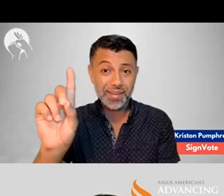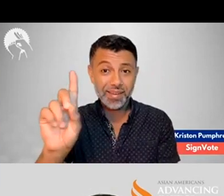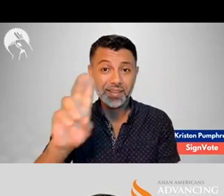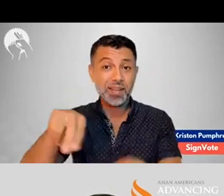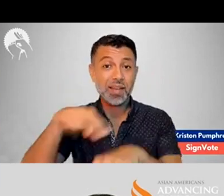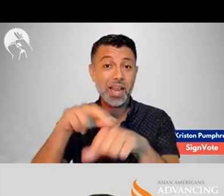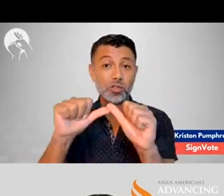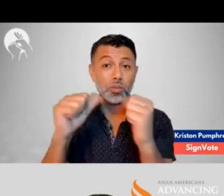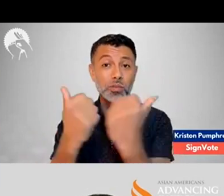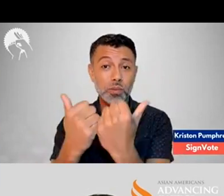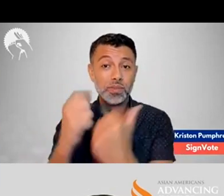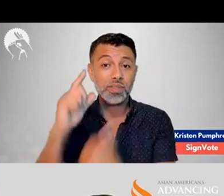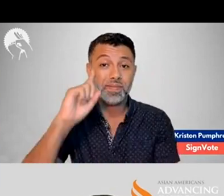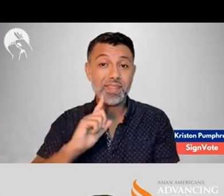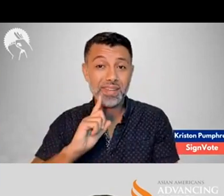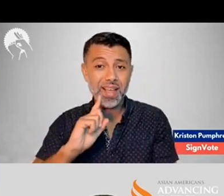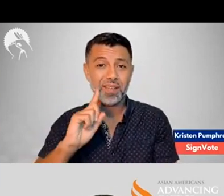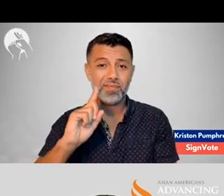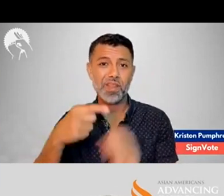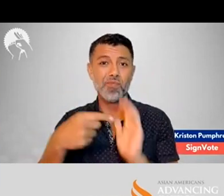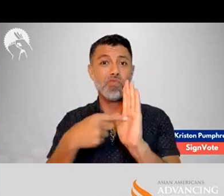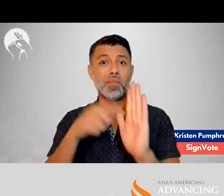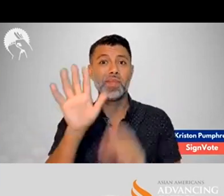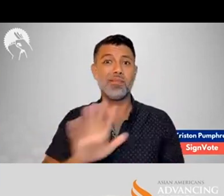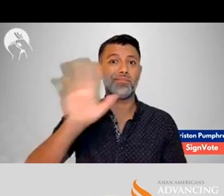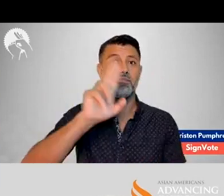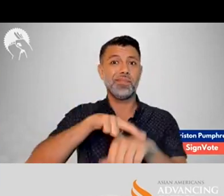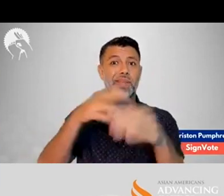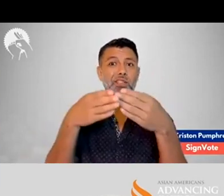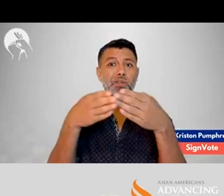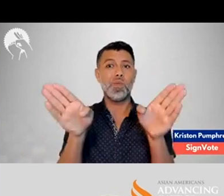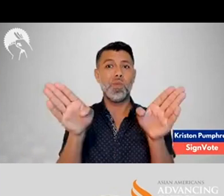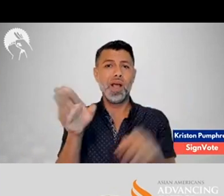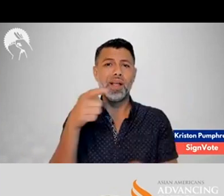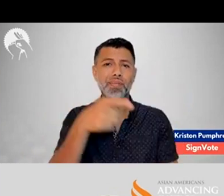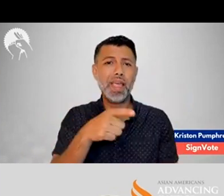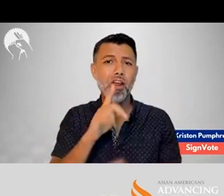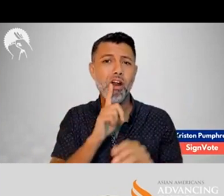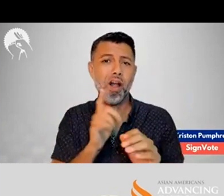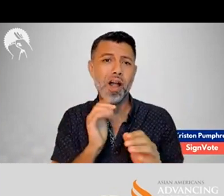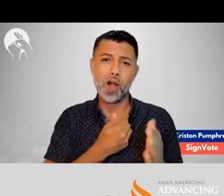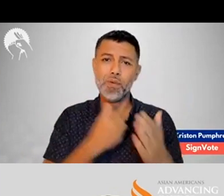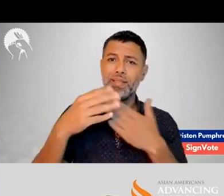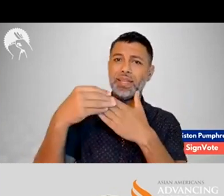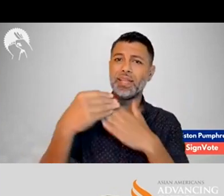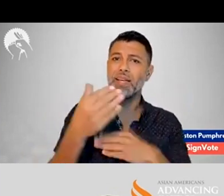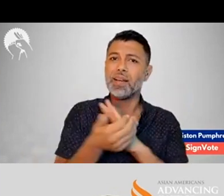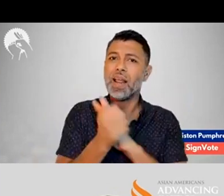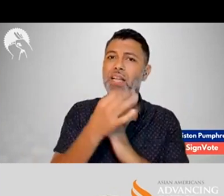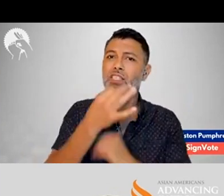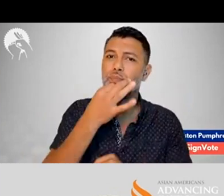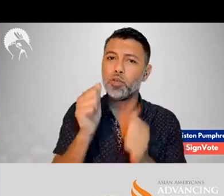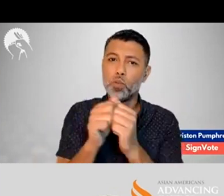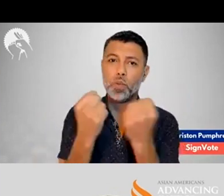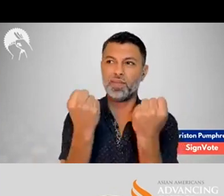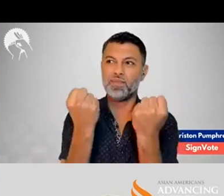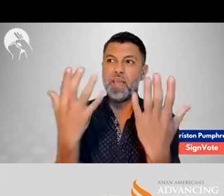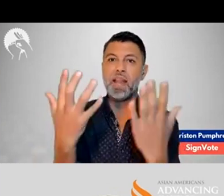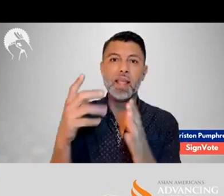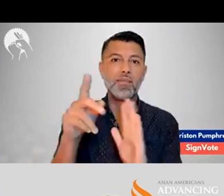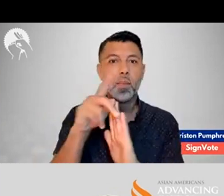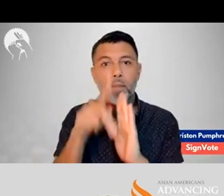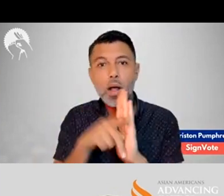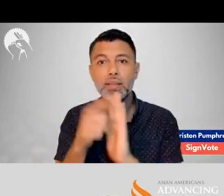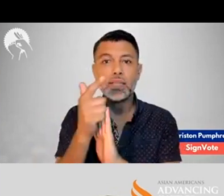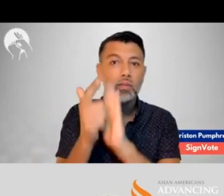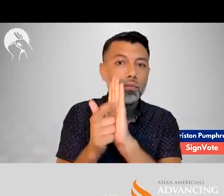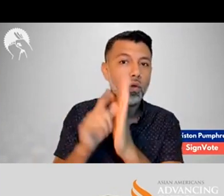NAD for example, National Association for the Deaf is in general leading experts with